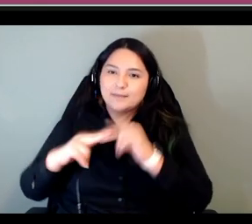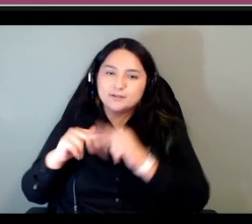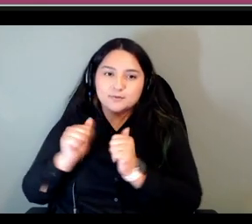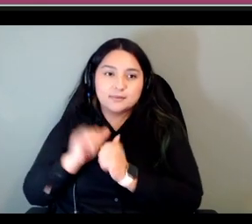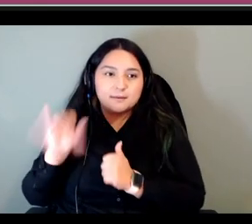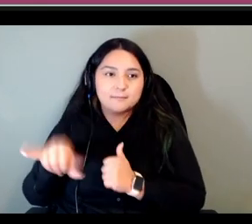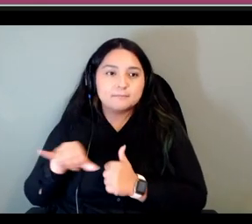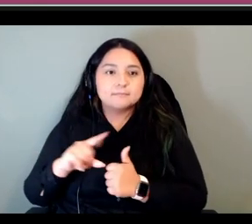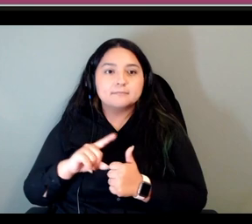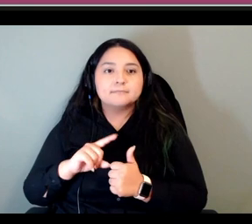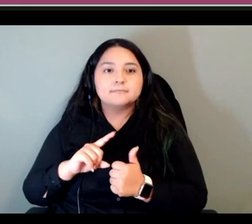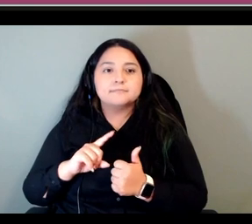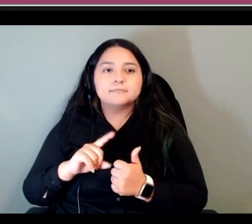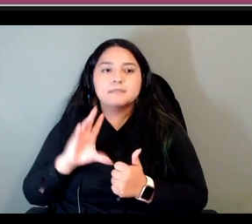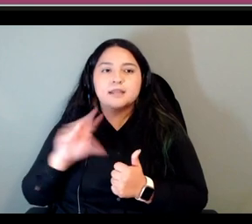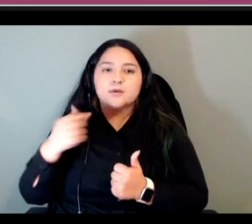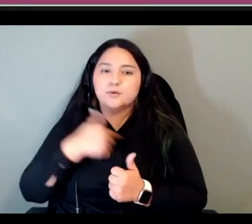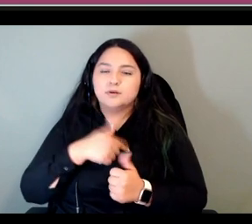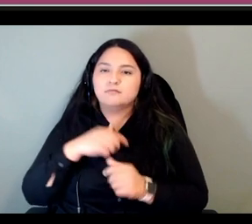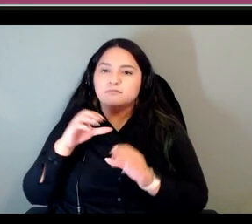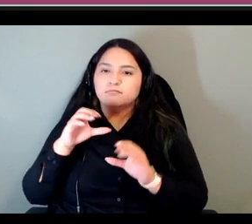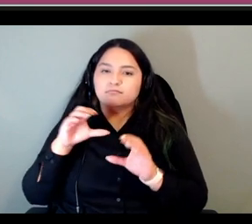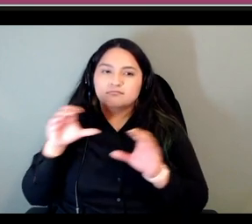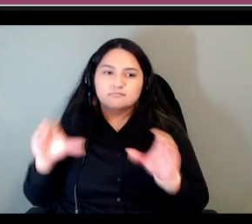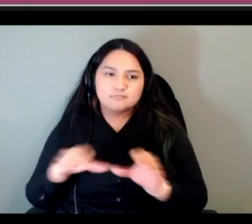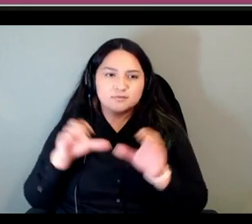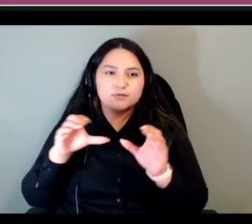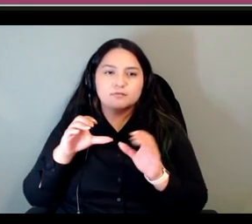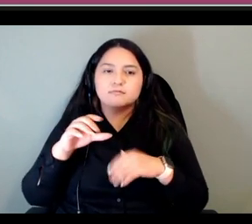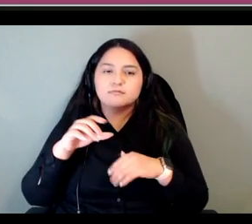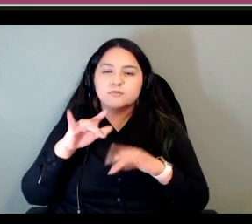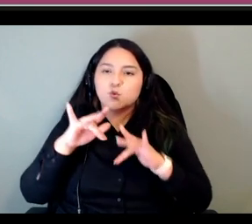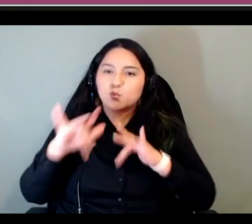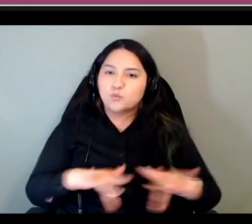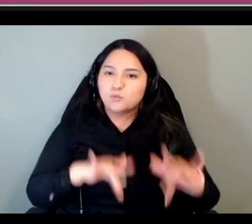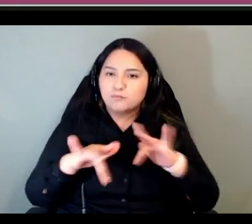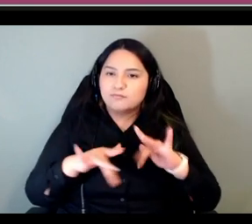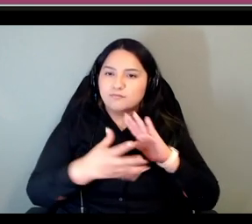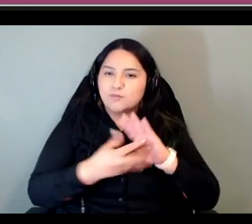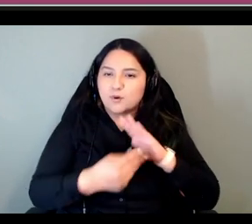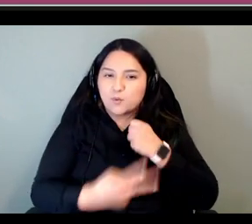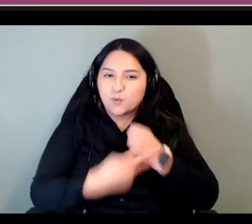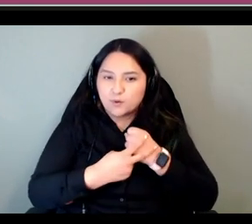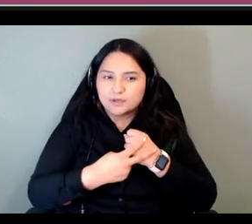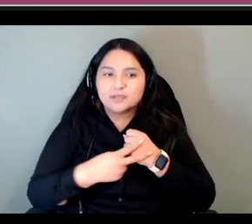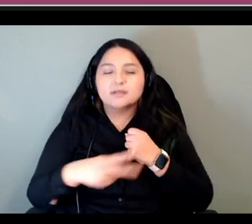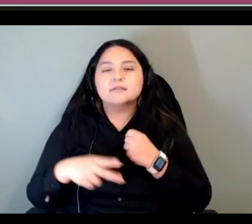we are mobilizing some legacy recordings and this also has been a bit of a challenge um